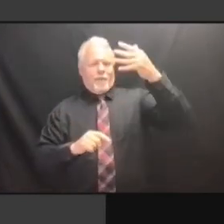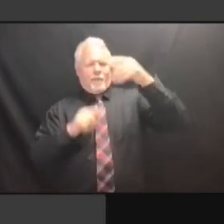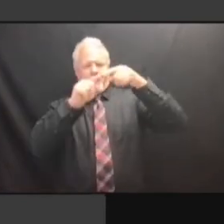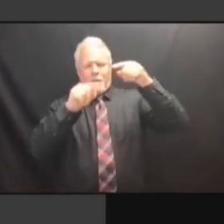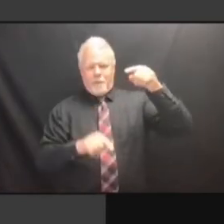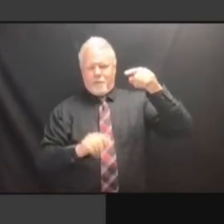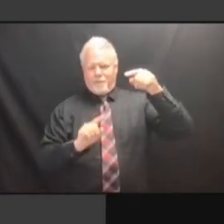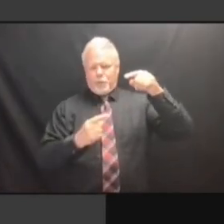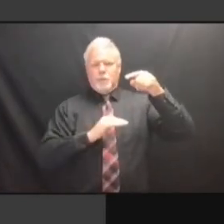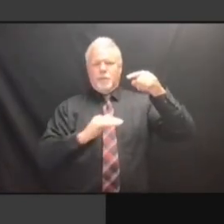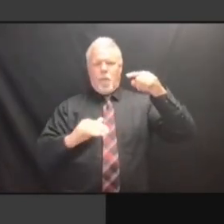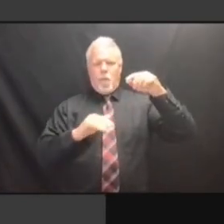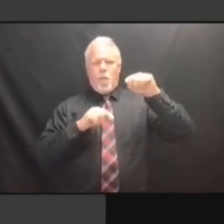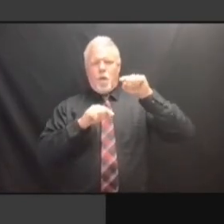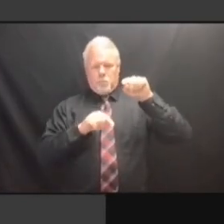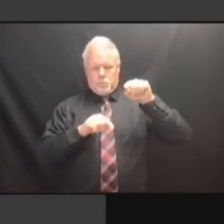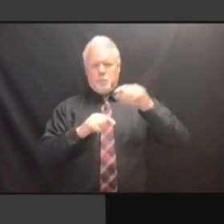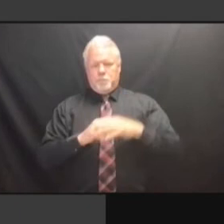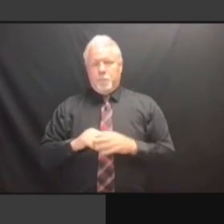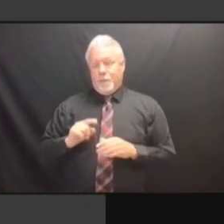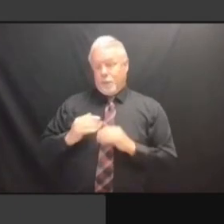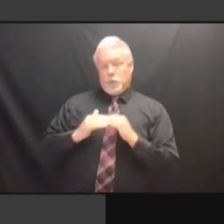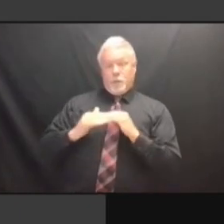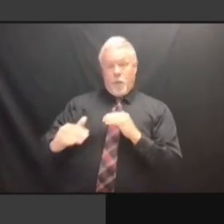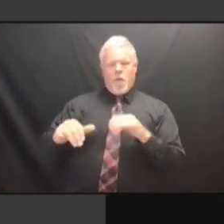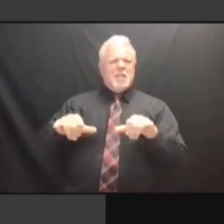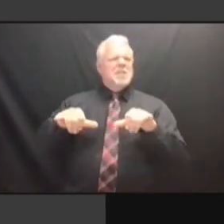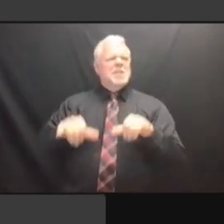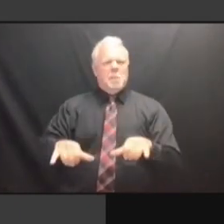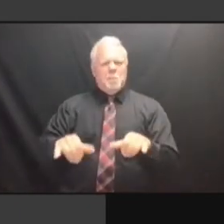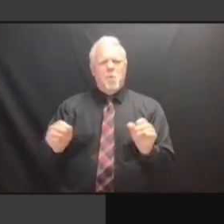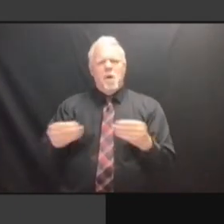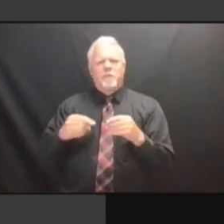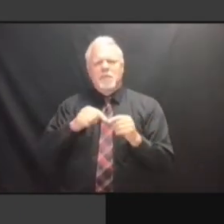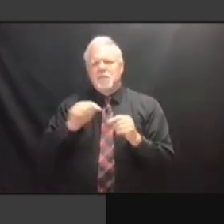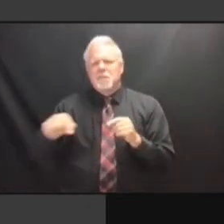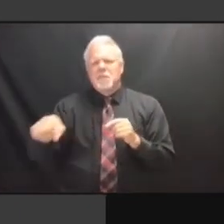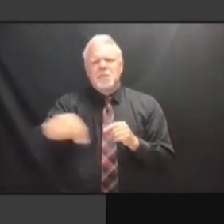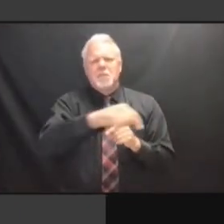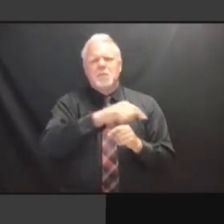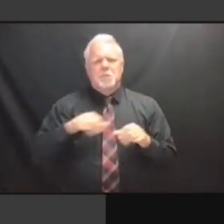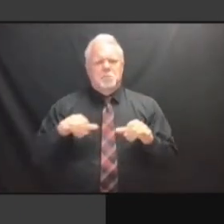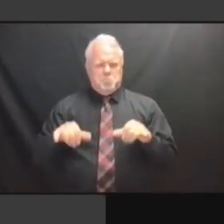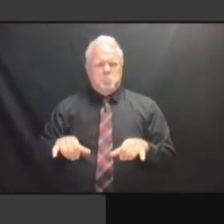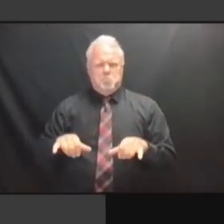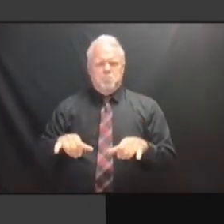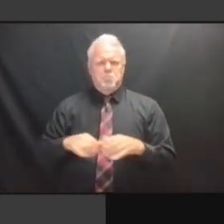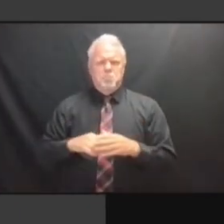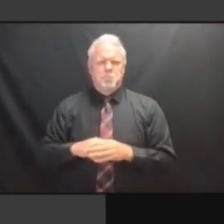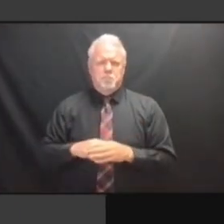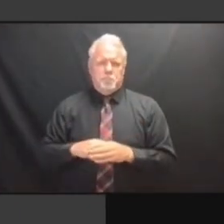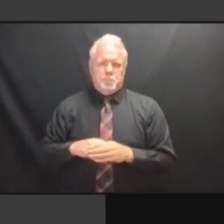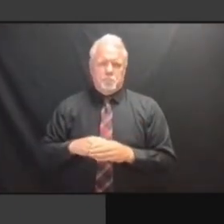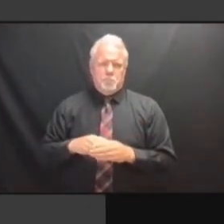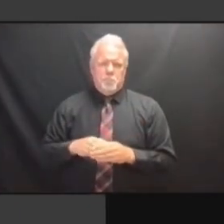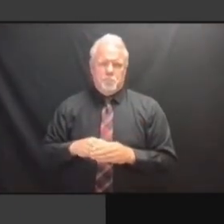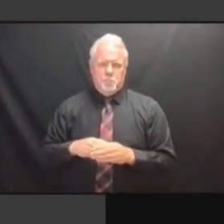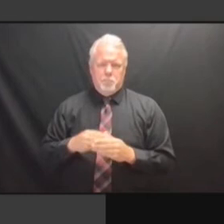SPACE ON THE FIRST FLOOR. WE MAY GET ADDITIONAL SPACE TO WE MAY GET ADDITIONAL SPACE TO WE MAY GET ADDITIONAL SPACE TO HELP WE MAY GET ADDITIONAL SPACE TO HELP US WE MAY GET ADDITIONAL SPACE TO HELP US MOVE WE MAY GET ADDITIONAL SPACE TO HELP US MOVE TEMPORARILY WE MAY GET ADDITIONAL SPACE TO HELP US MOVE TEMPORARILY WHILE HELP US MOVE TEMPORARILY WHILE HELP US MOVE TEMPORARILY WHILE WE'RE HELP US MOVE TEMPORARILY WHILE WE'RE DOING HELP US MOVE TEMPORARILY WHILE WE'RE DOING THE HELP US MOVE TEMPORARILY WHILE WE'RE DOING THE RENOVATIONS WE'RE DOING THE RENOVATIONS WE'RE DOING THE RENOVATIONS ONSITE. ONSITE. ONSITE. EITHER ONSITE. EITHER WAY, ONSITE. EITHER WAY, WE'RE ONSITE. EITHER WAY, WE'RE GOING ONSITE. EITHER WAY, WE'RE GOING TO EITHER WAY, WE'RE GOING TO EITHER WAY, WE'RE GOING TO PERMANENTLY